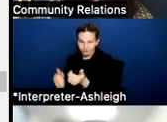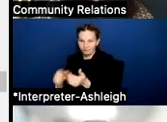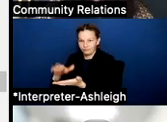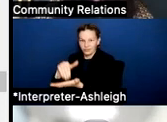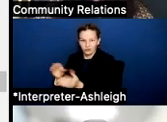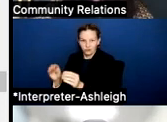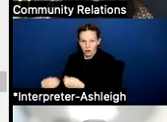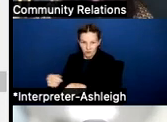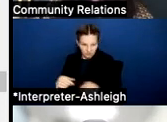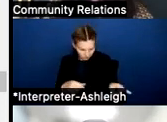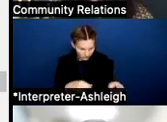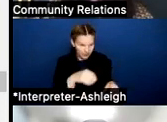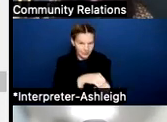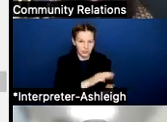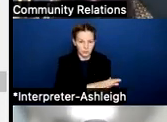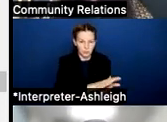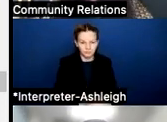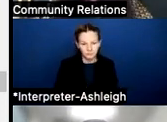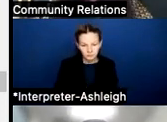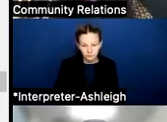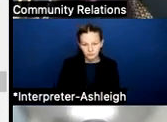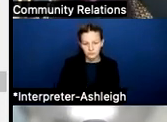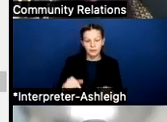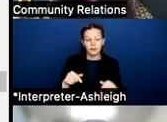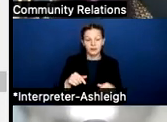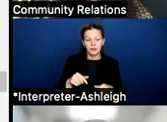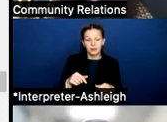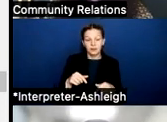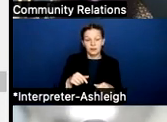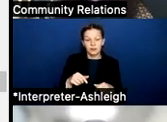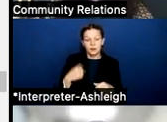our total expense budget has gone down by $9 million,